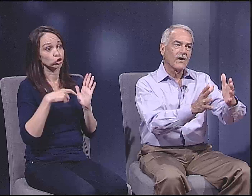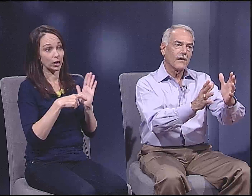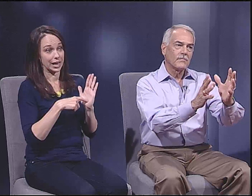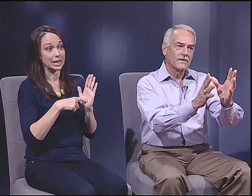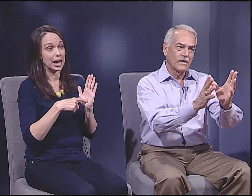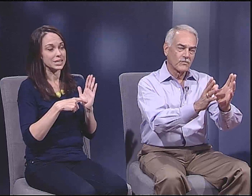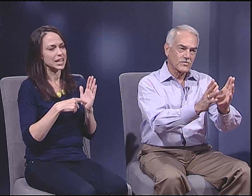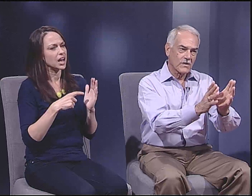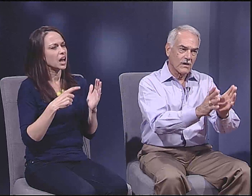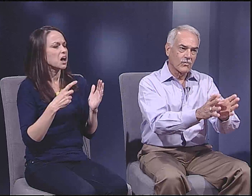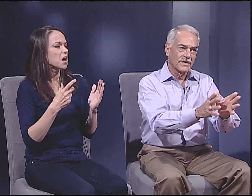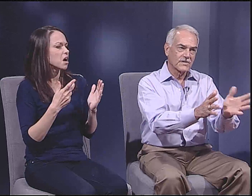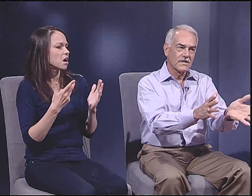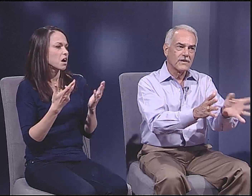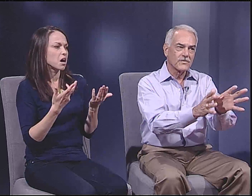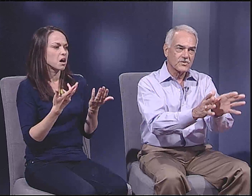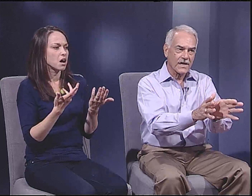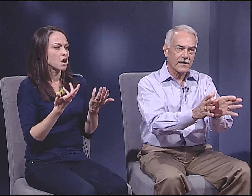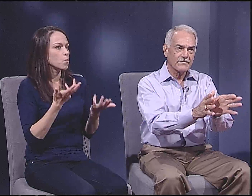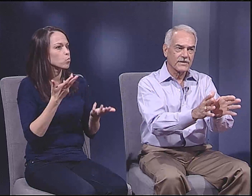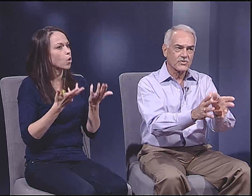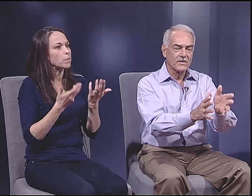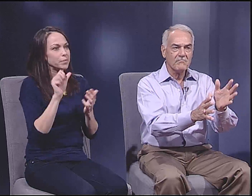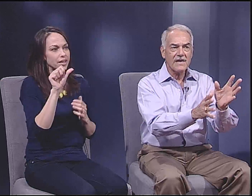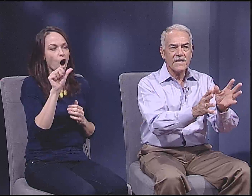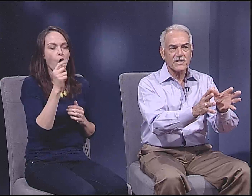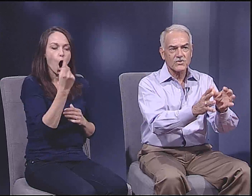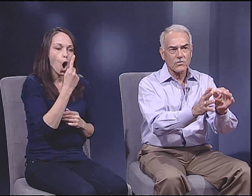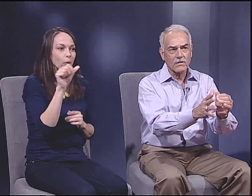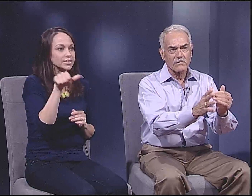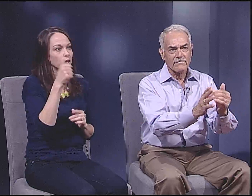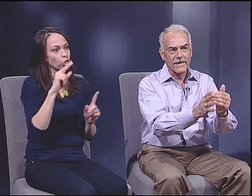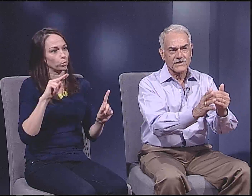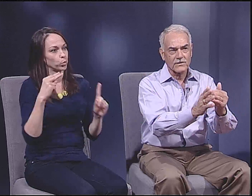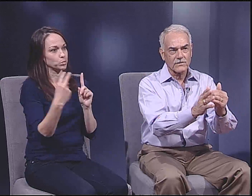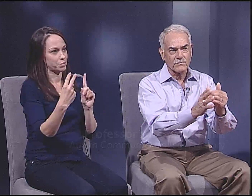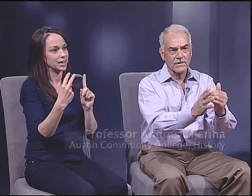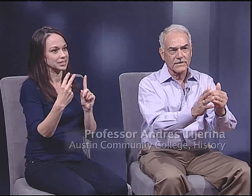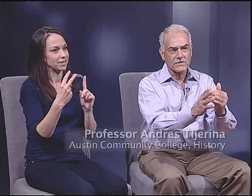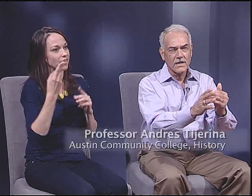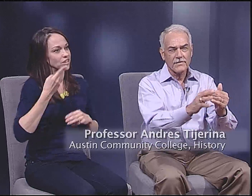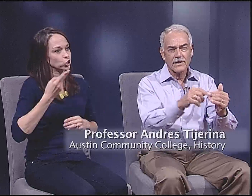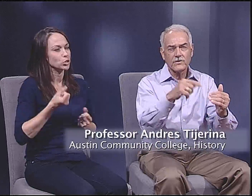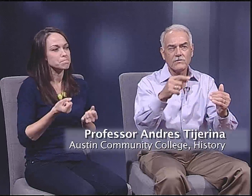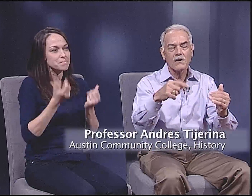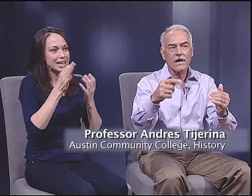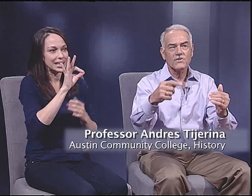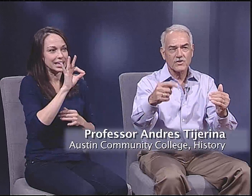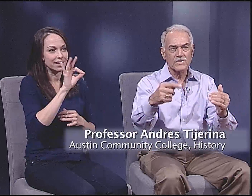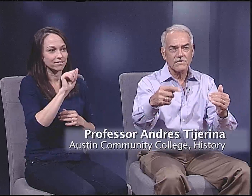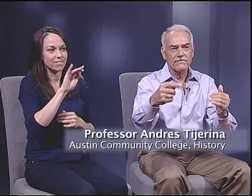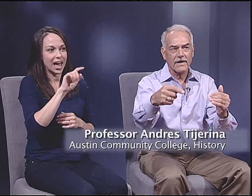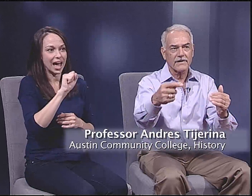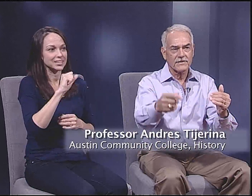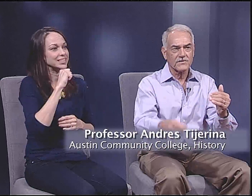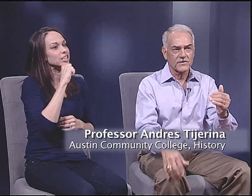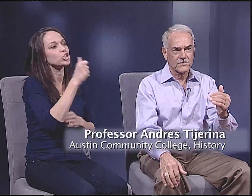And we need to recognize that there is probably almost always another side of history, many historical facts that took place,